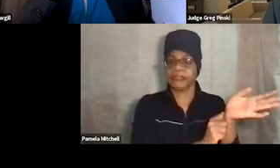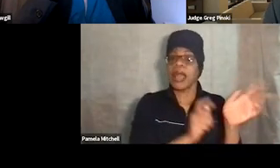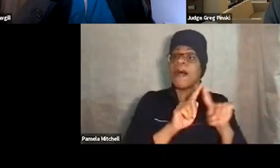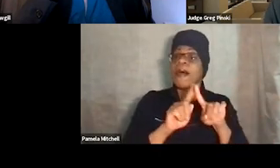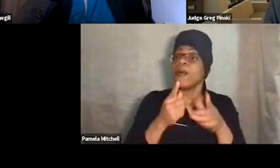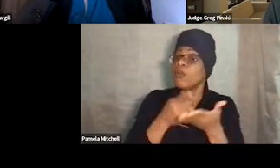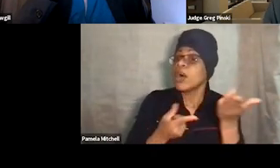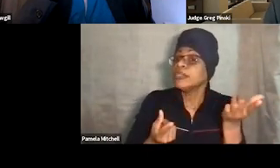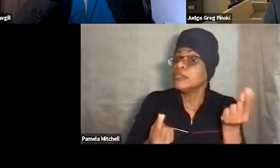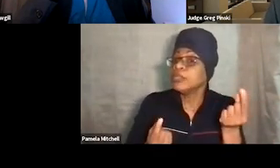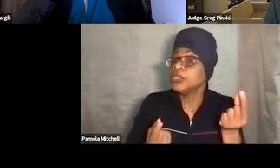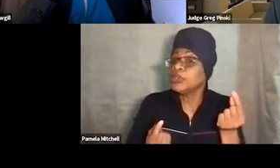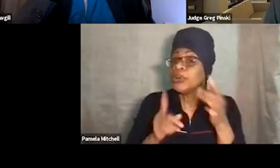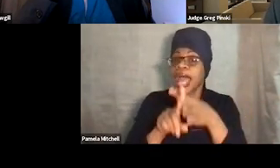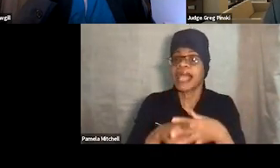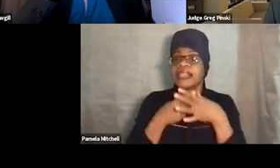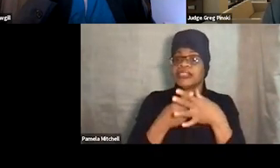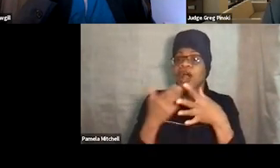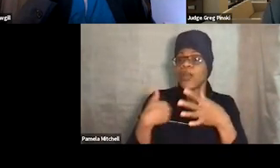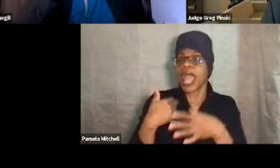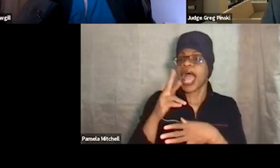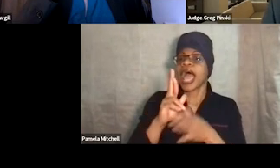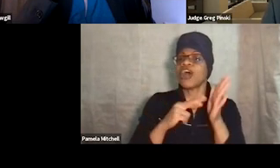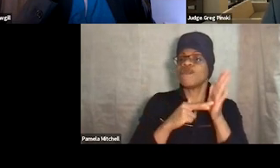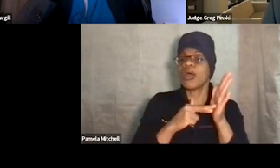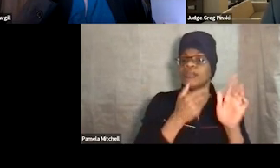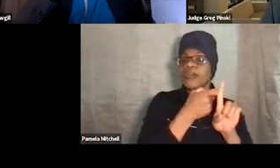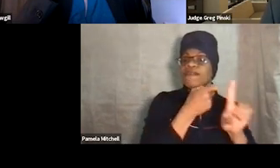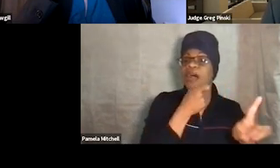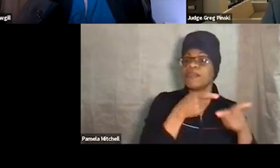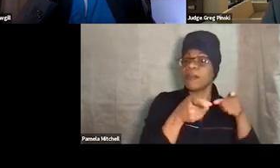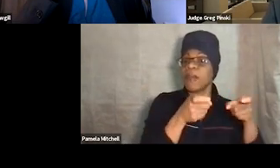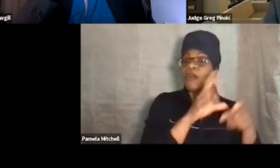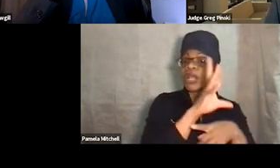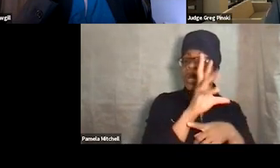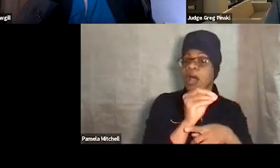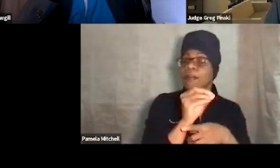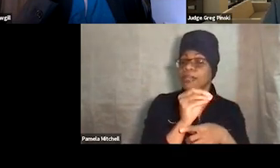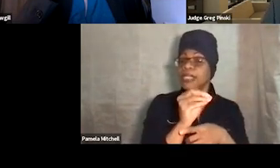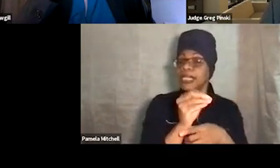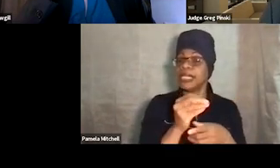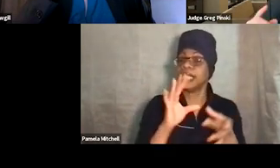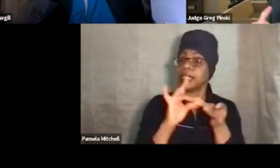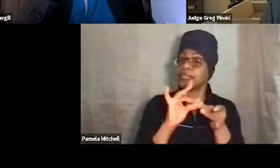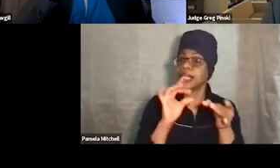we had a representative from the monitoring company testify about how the bracelet detects tampers,